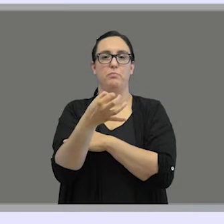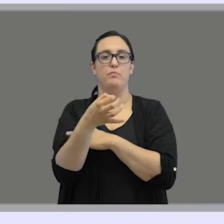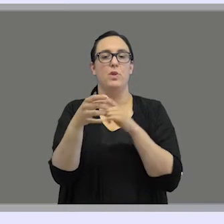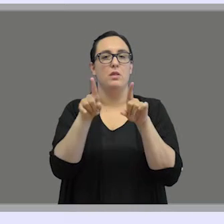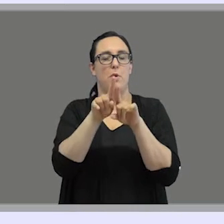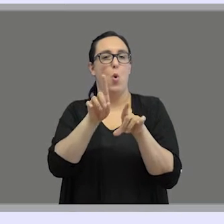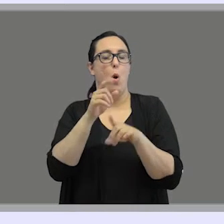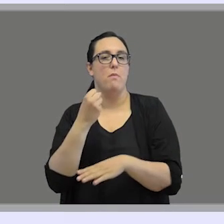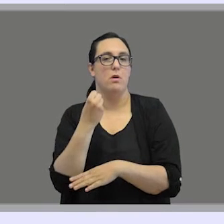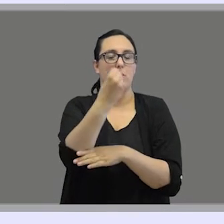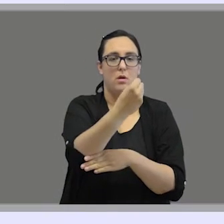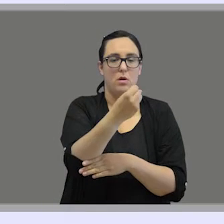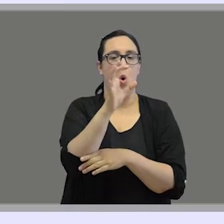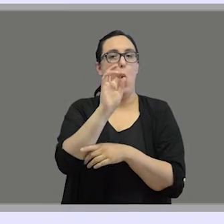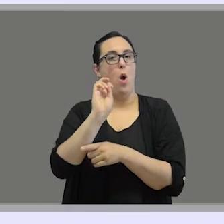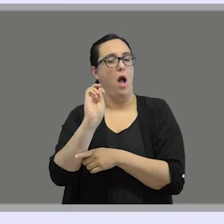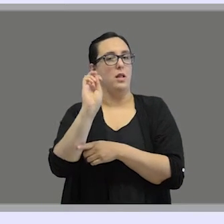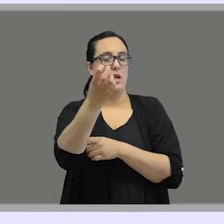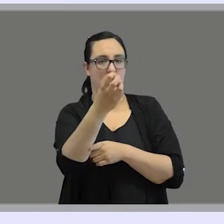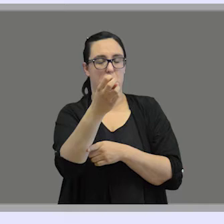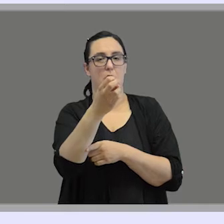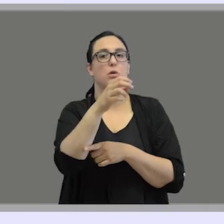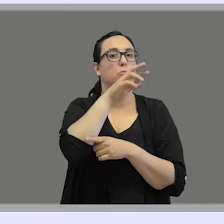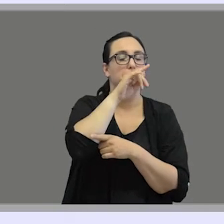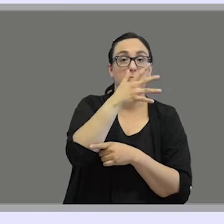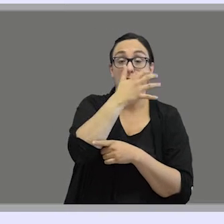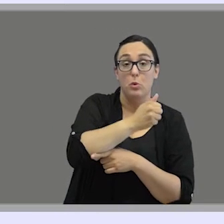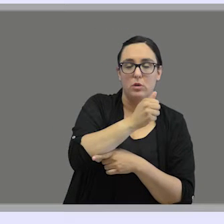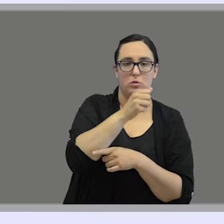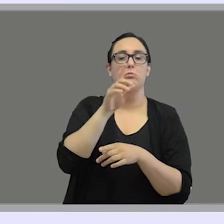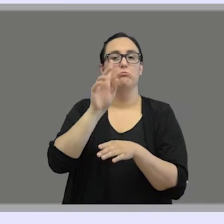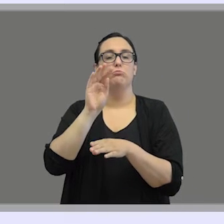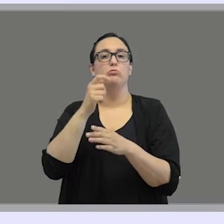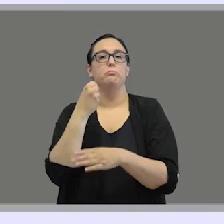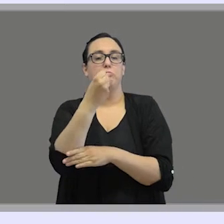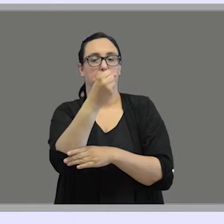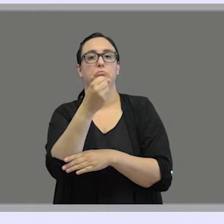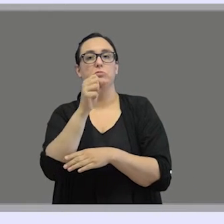or replace spoken language and teach speech or print.